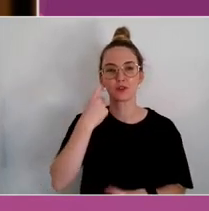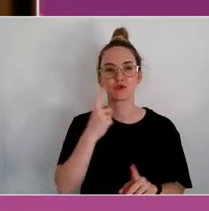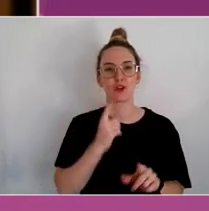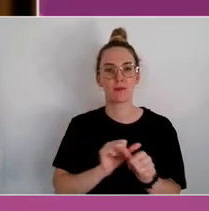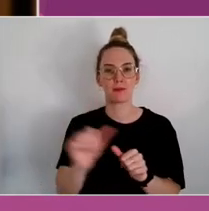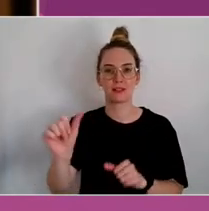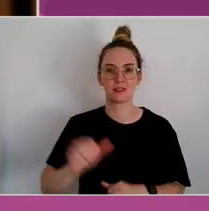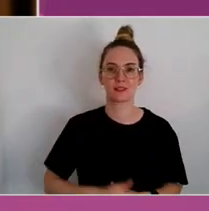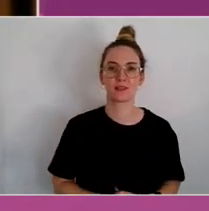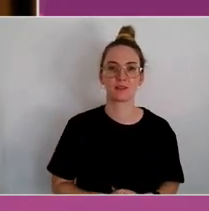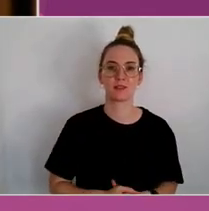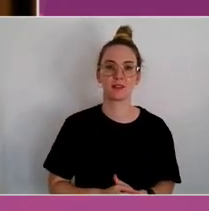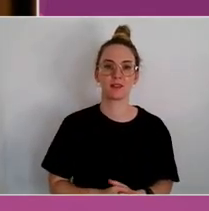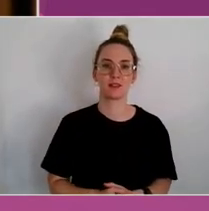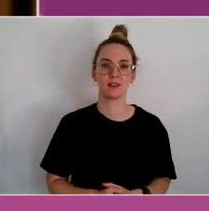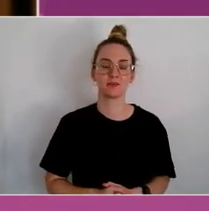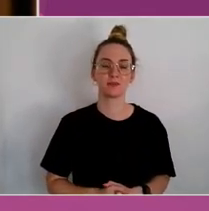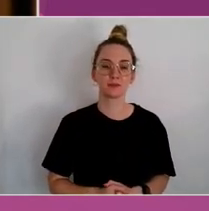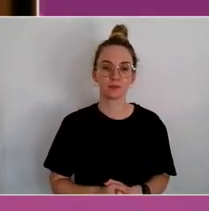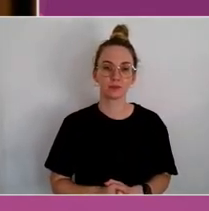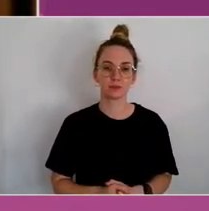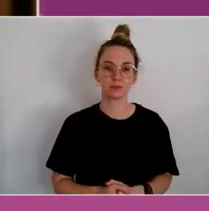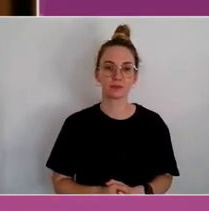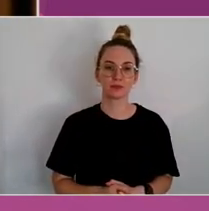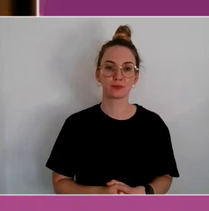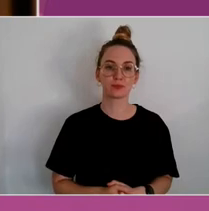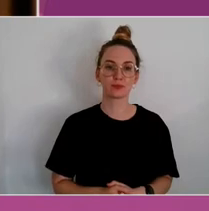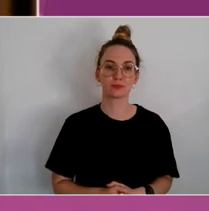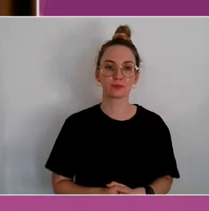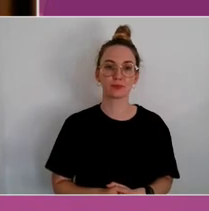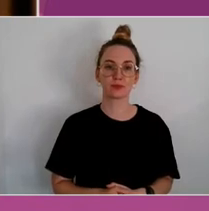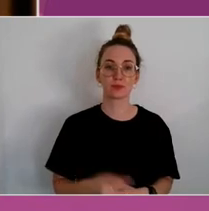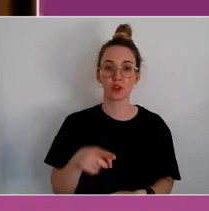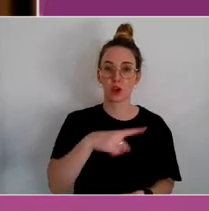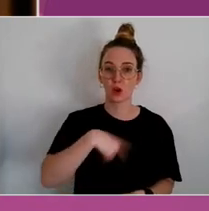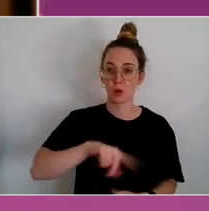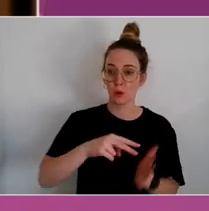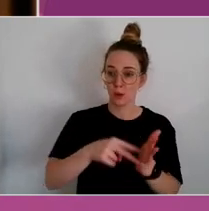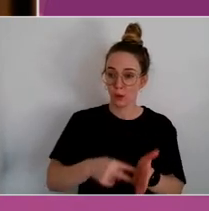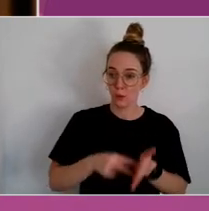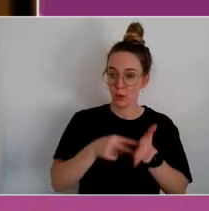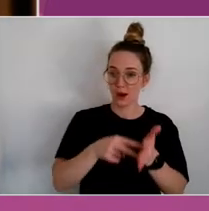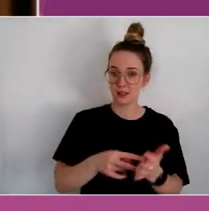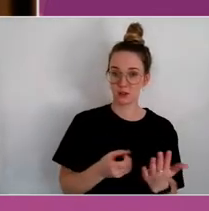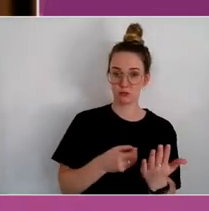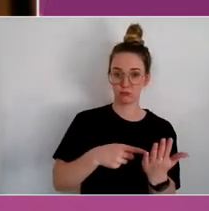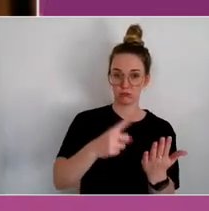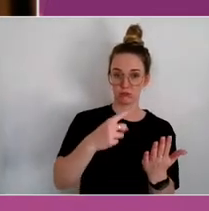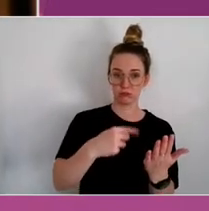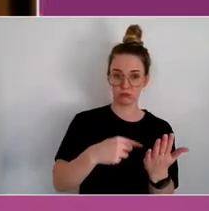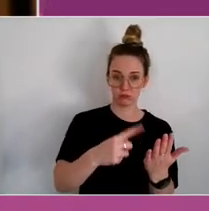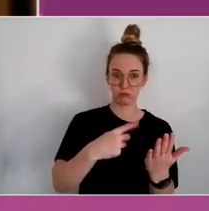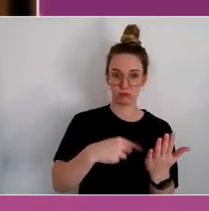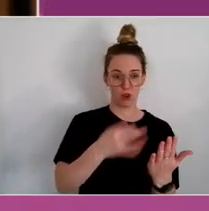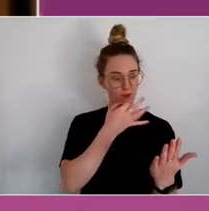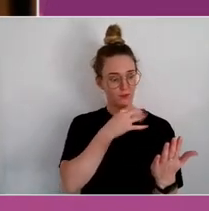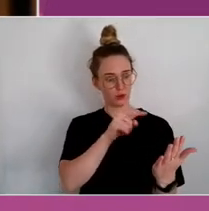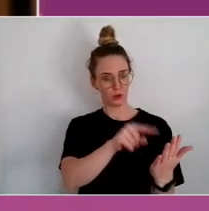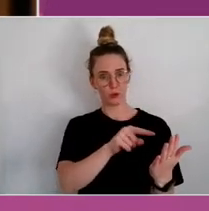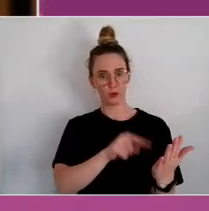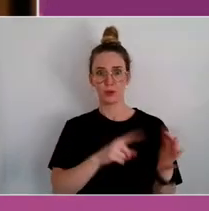While we're waiting for those to come through, I have a couple here already.